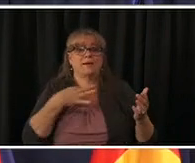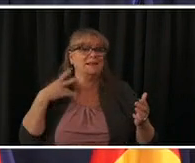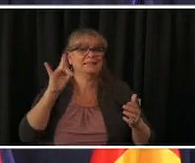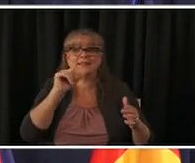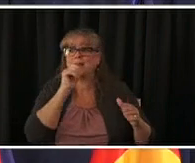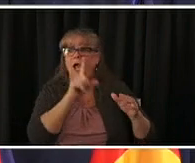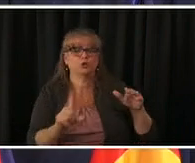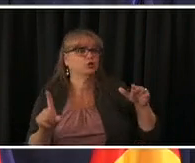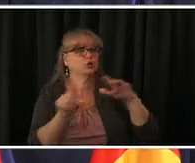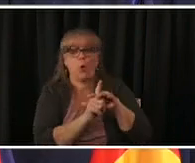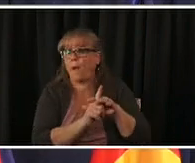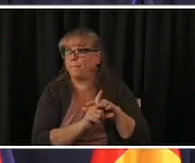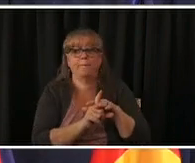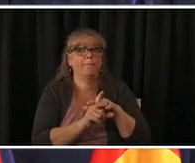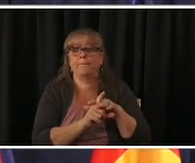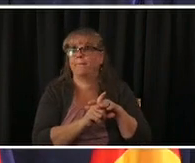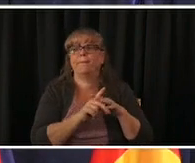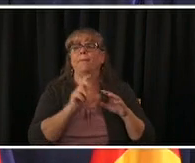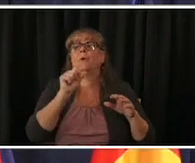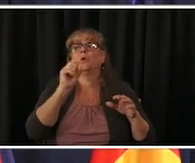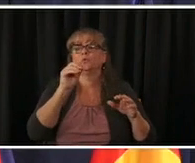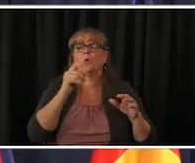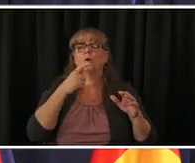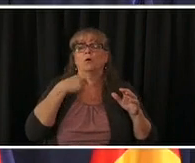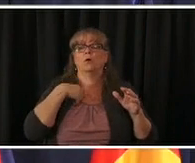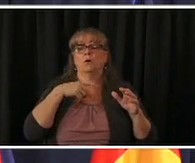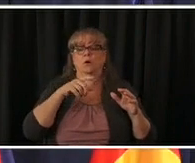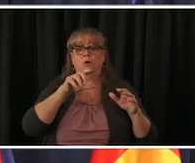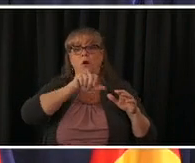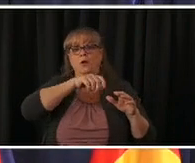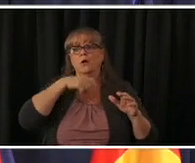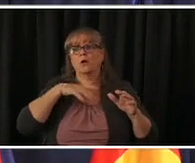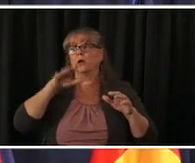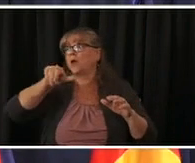if they have more no shows they can reach out to other contractors to get personnel on site